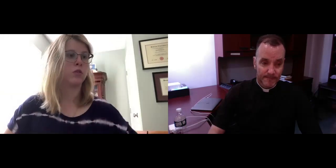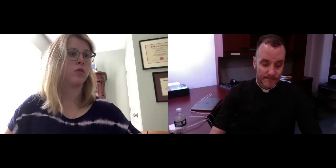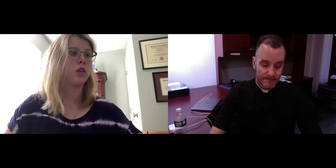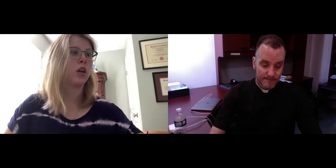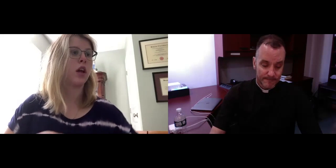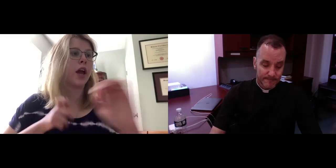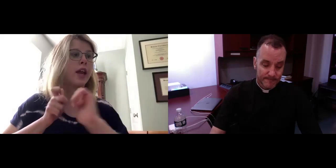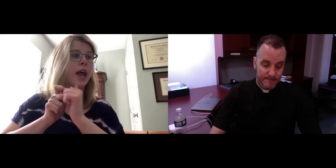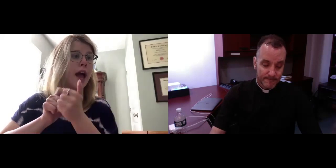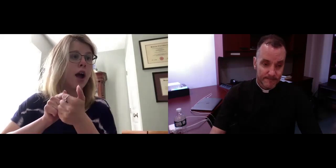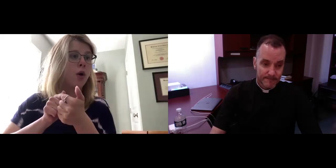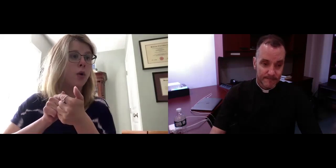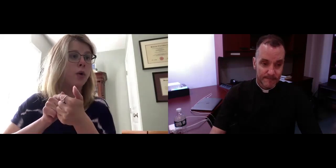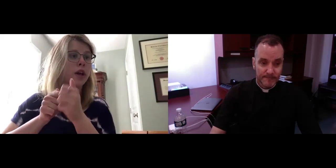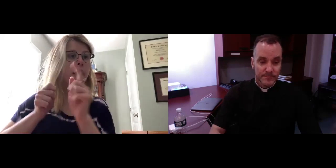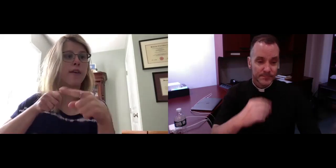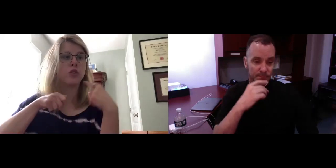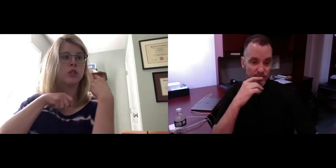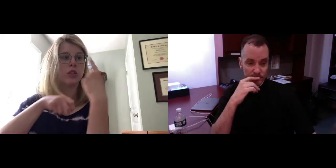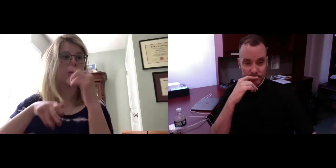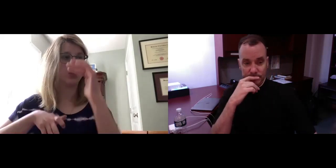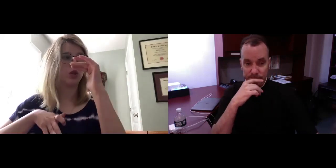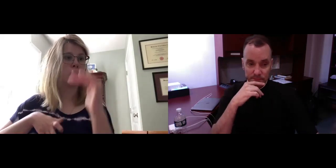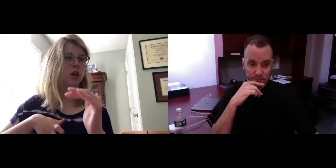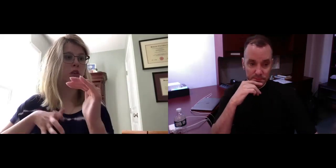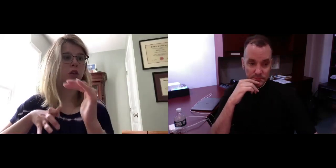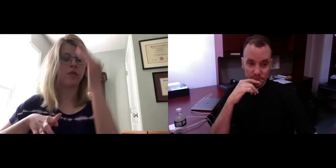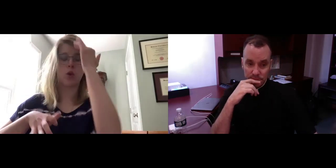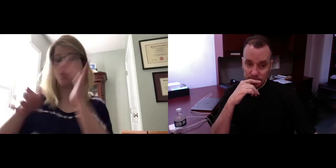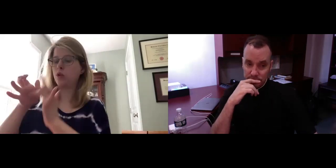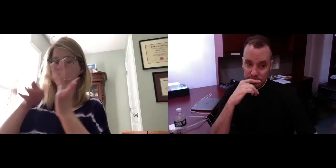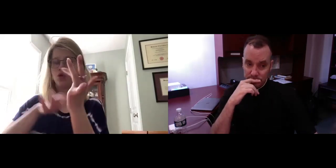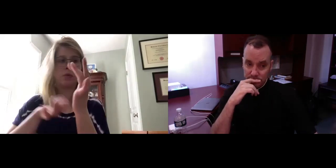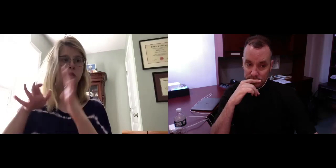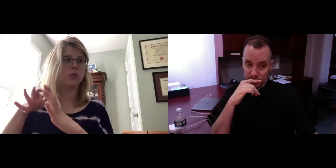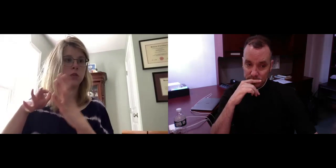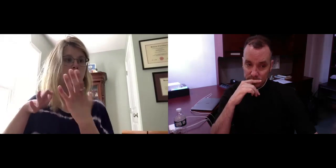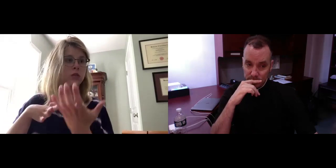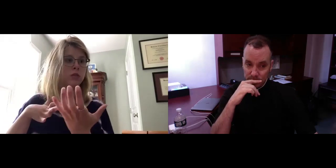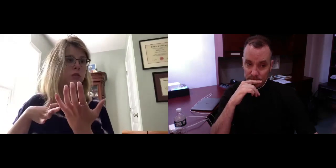from whom you learned it, and that from infancy you have known the sacred